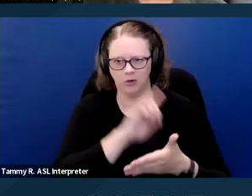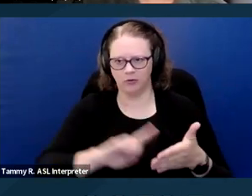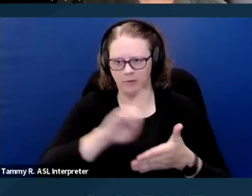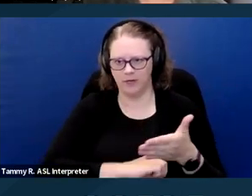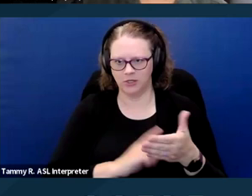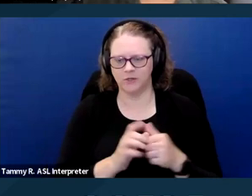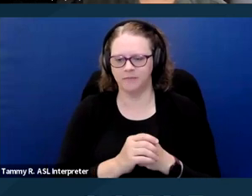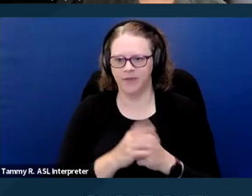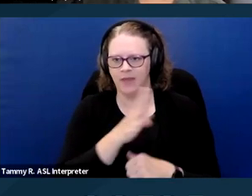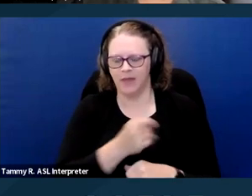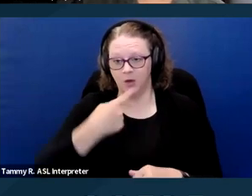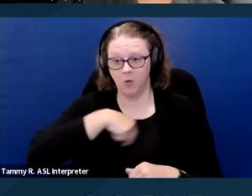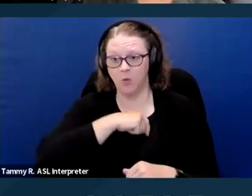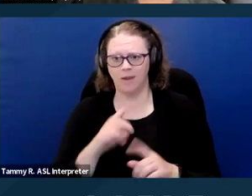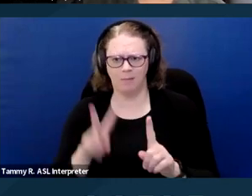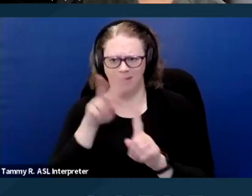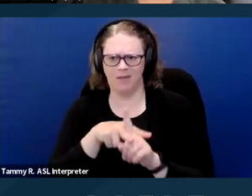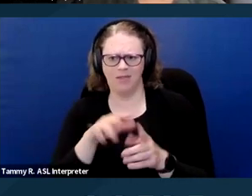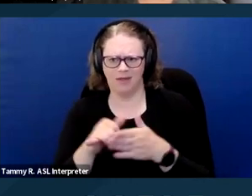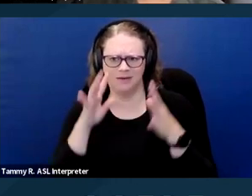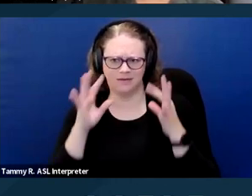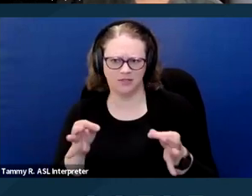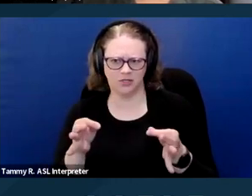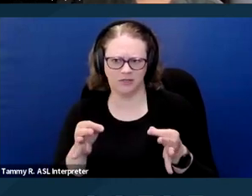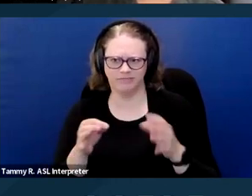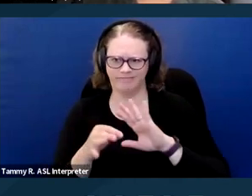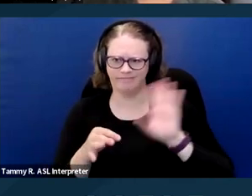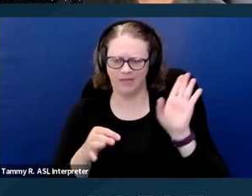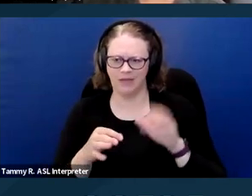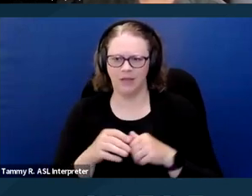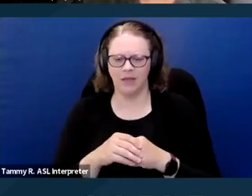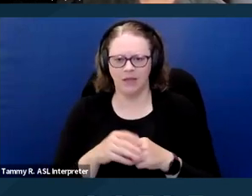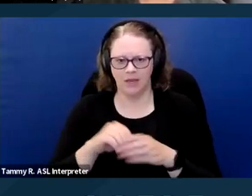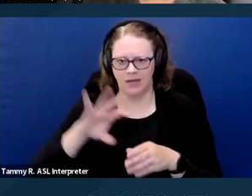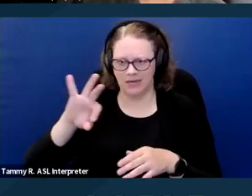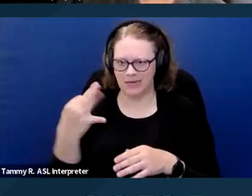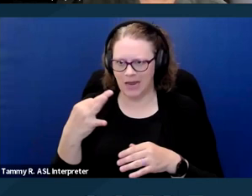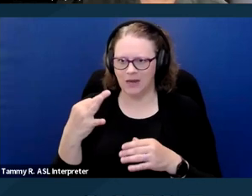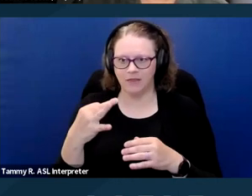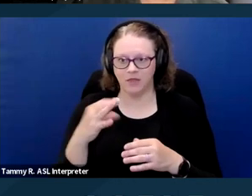And we appealed that summary judgment order and the 9th Circuit reversed.